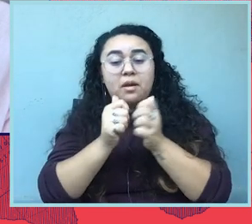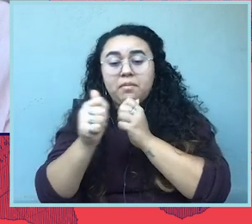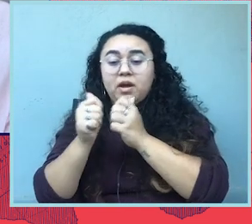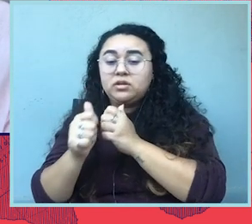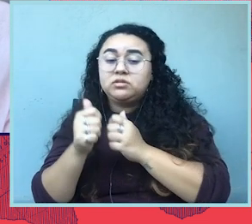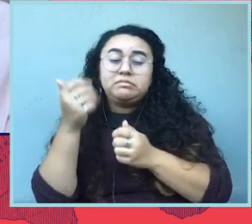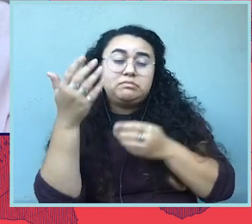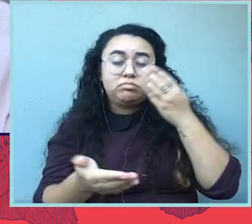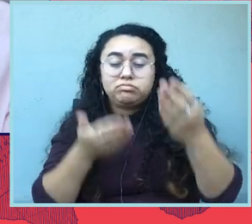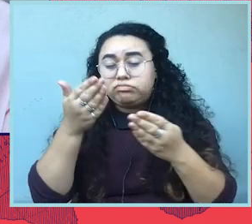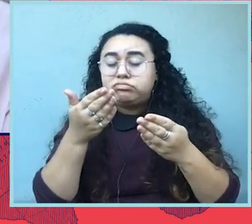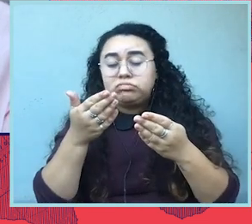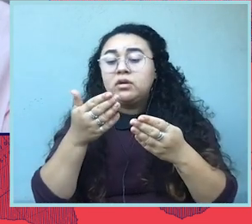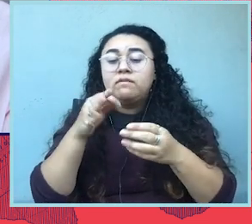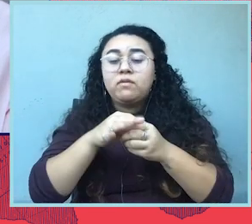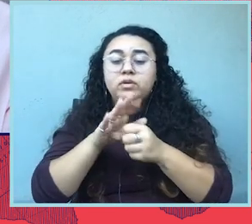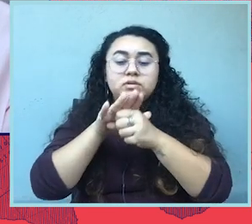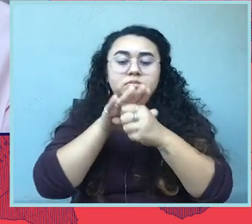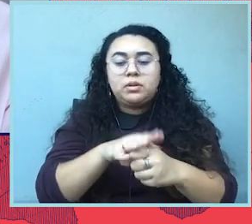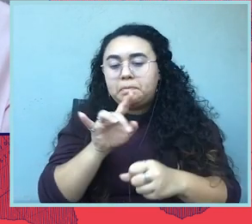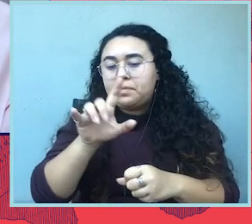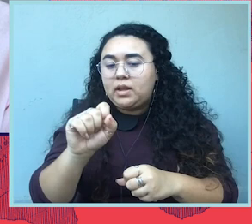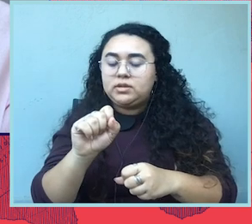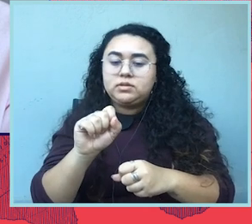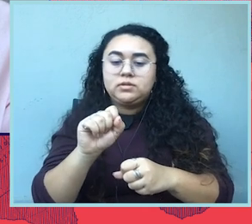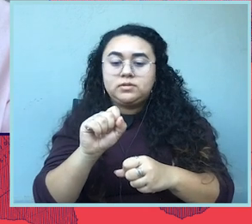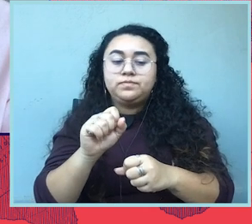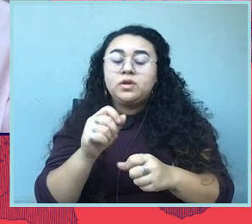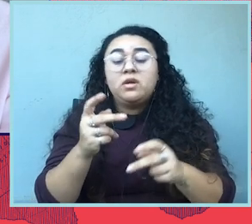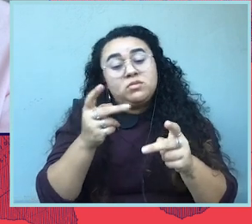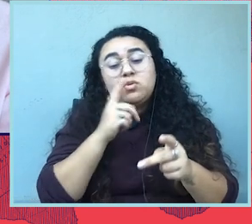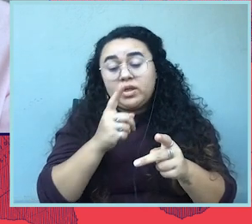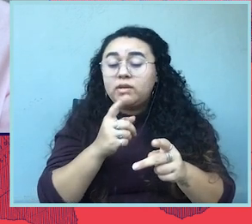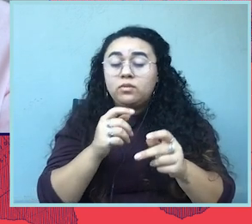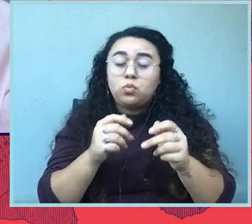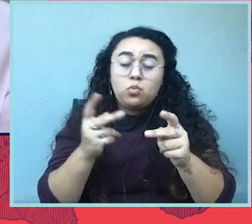a tsunami of voter suppression bills that disproportionately harm communities of color.